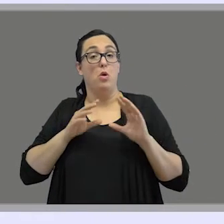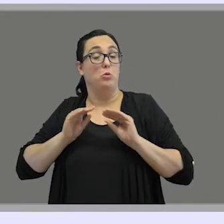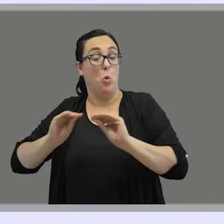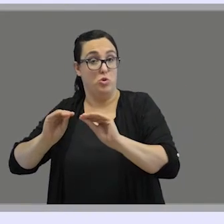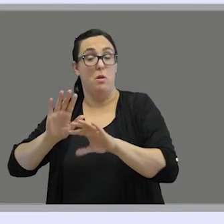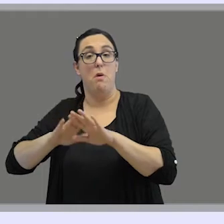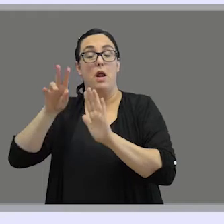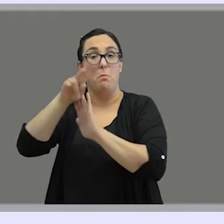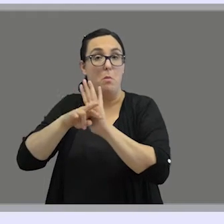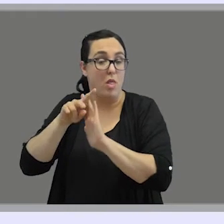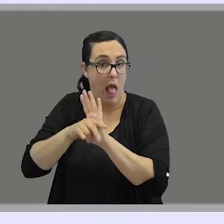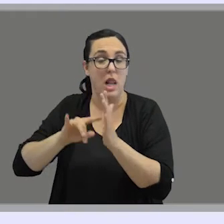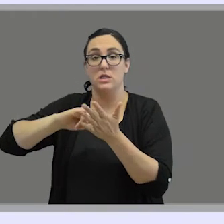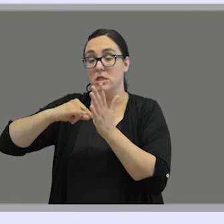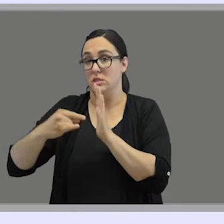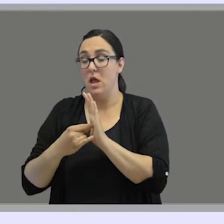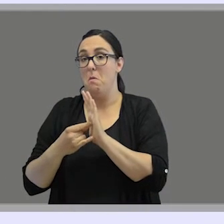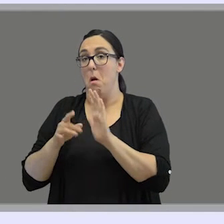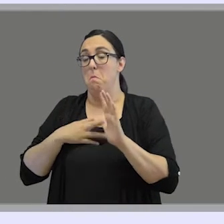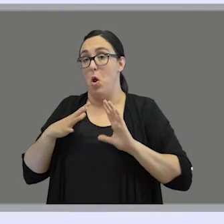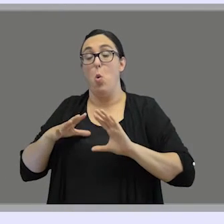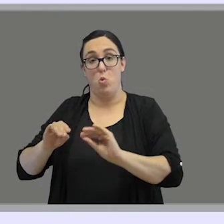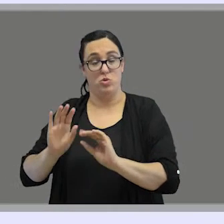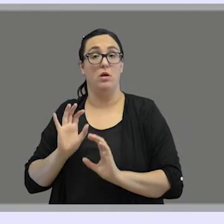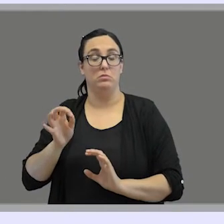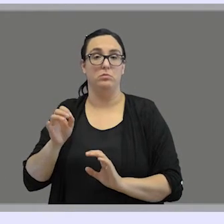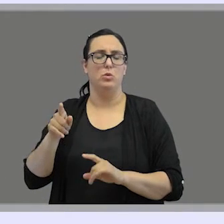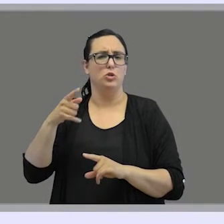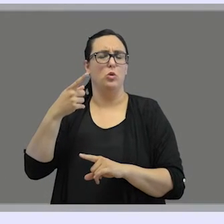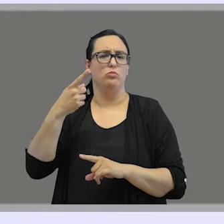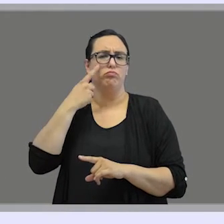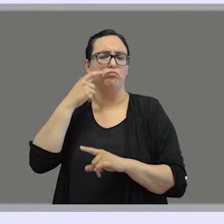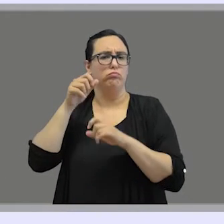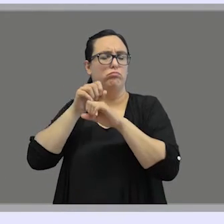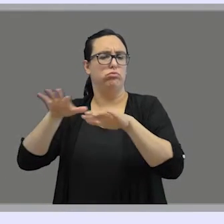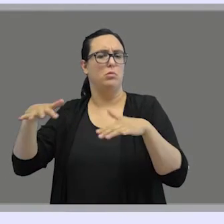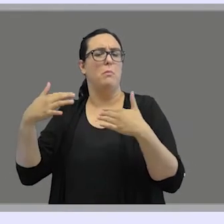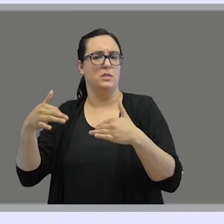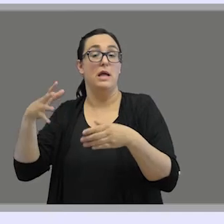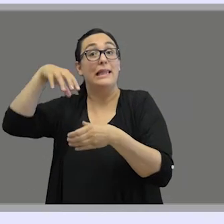this bimodal system. This is widely spread and used for pedagogical purposes,